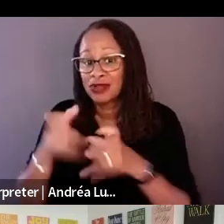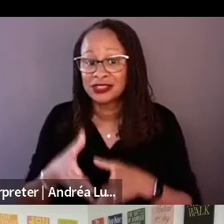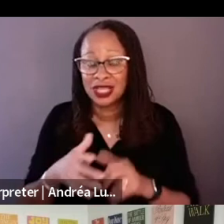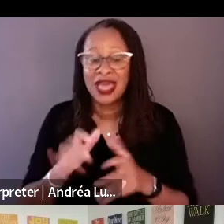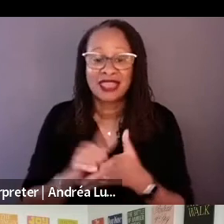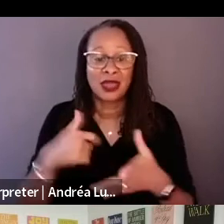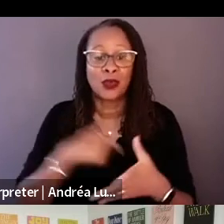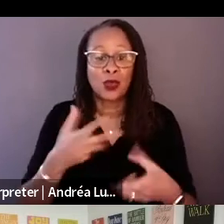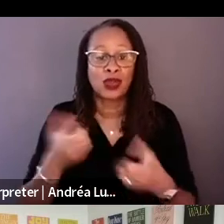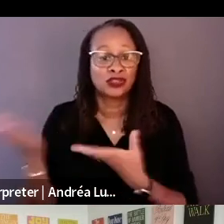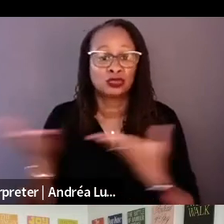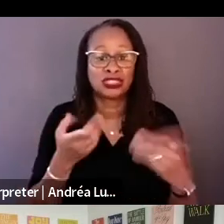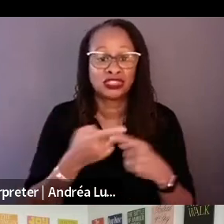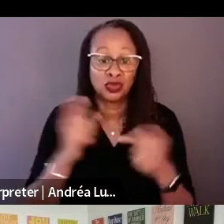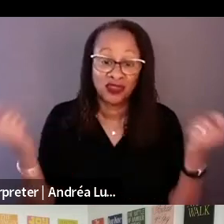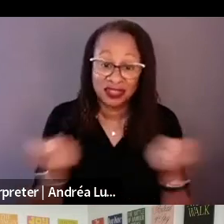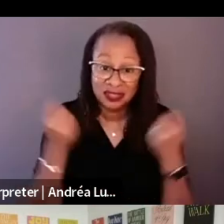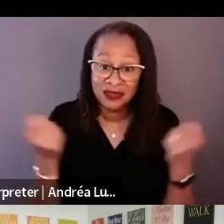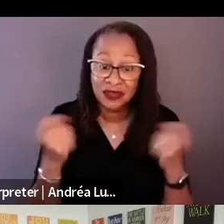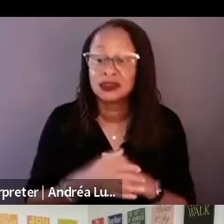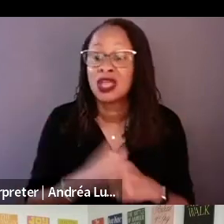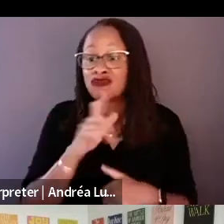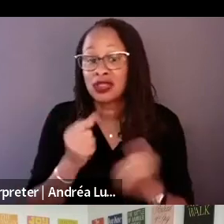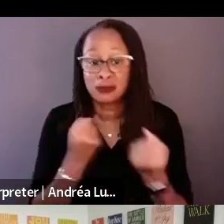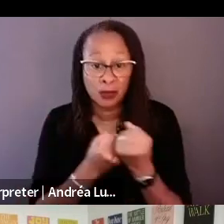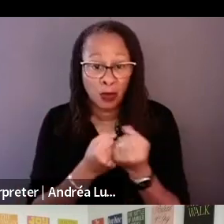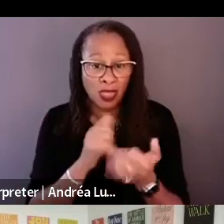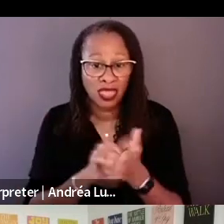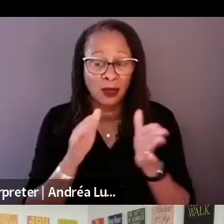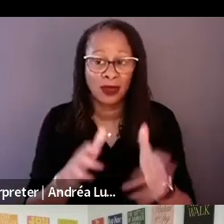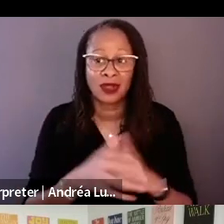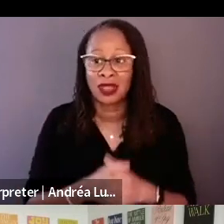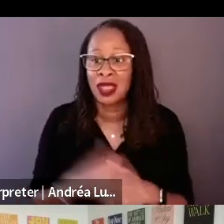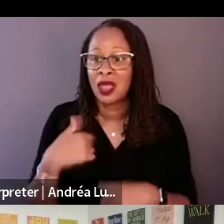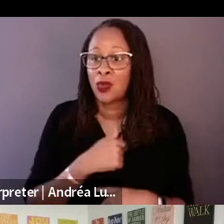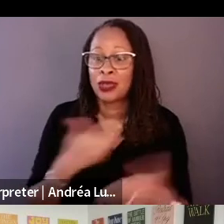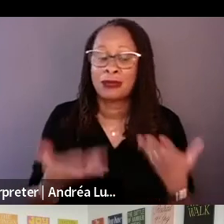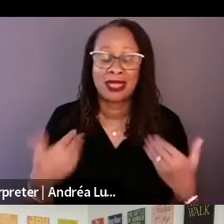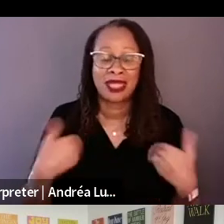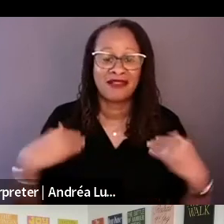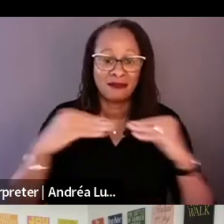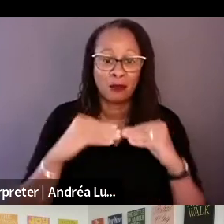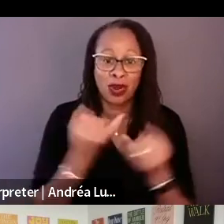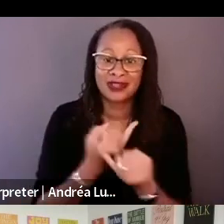We would have more independence and freedom if we were able to fund it and sort of by the